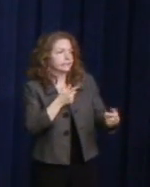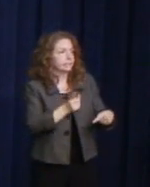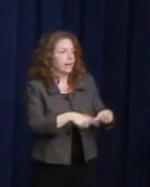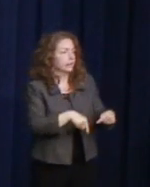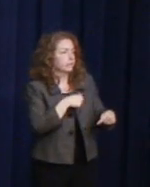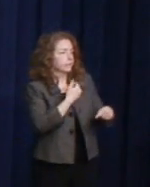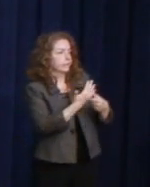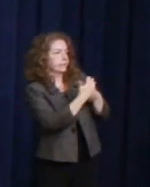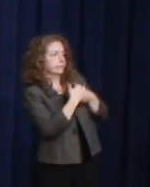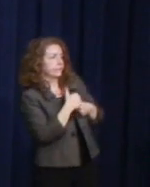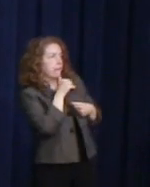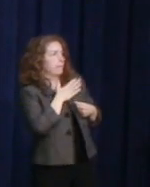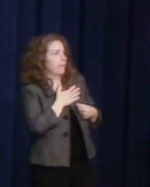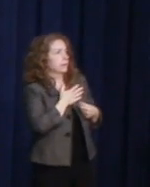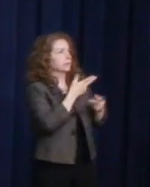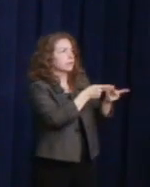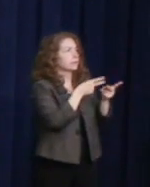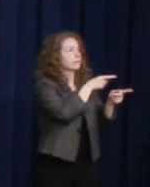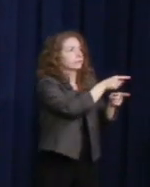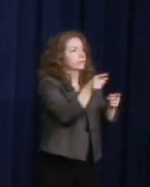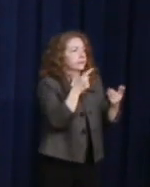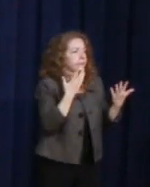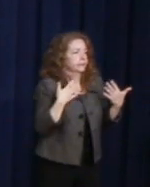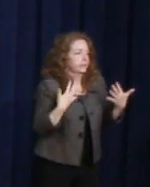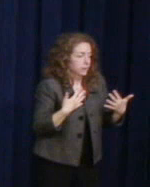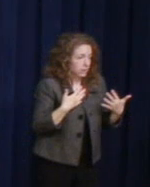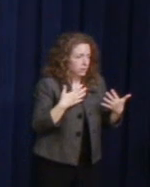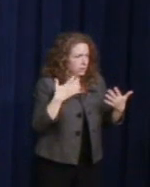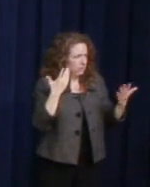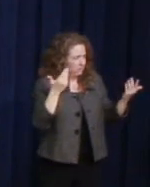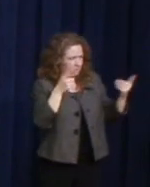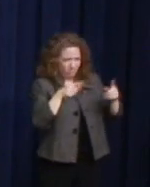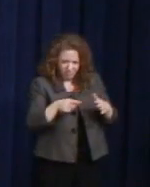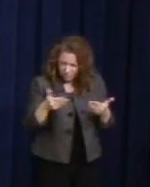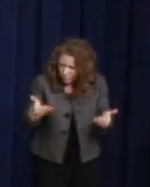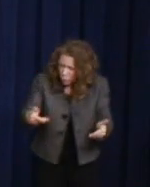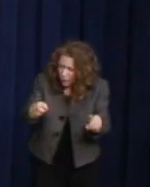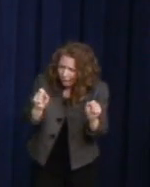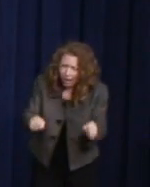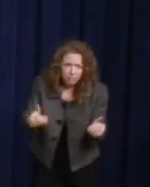To everyone, John. Today, Harvey's green light still shines,